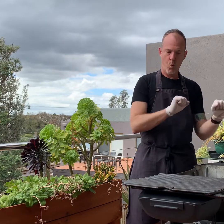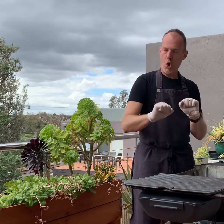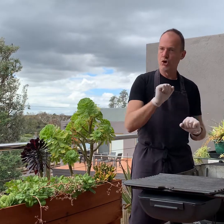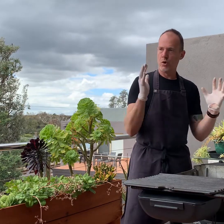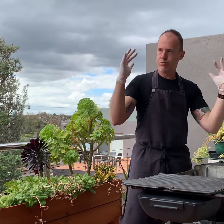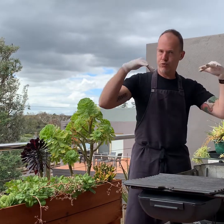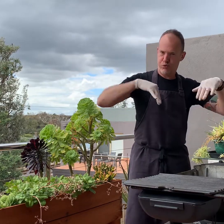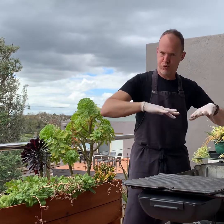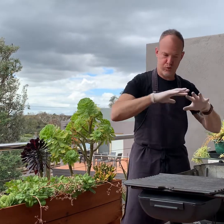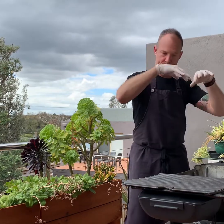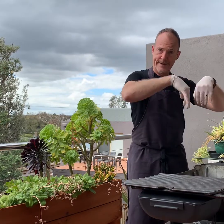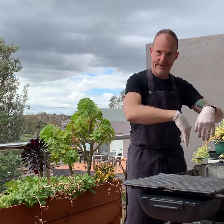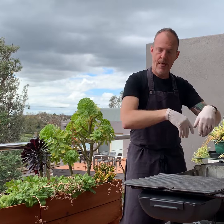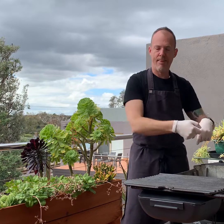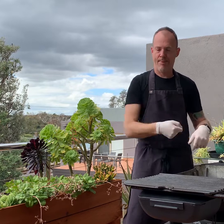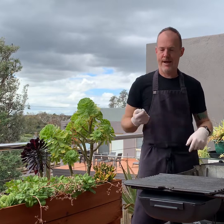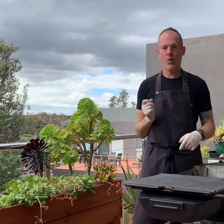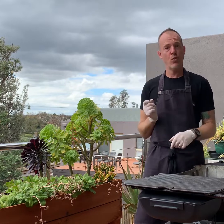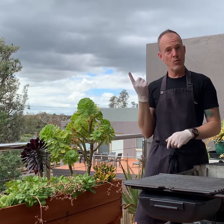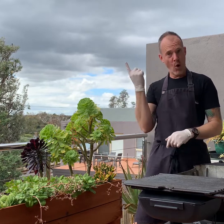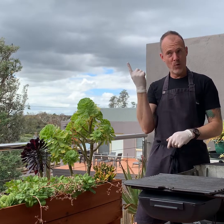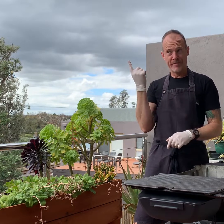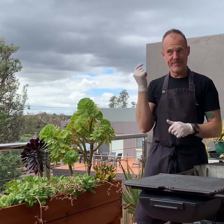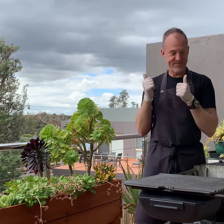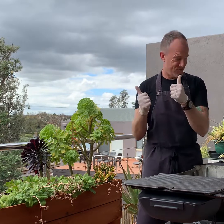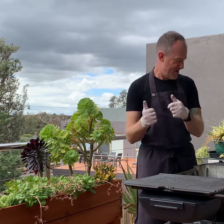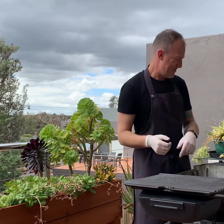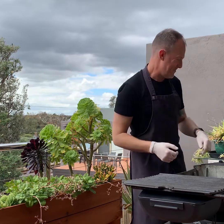Once we have washed everything properly, we can then throw it out.